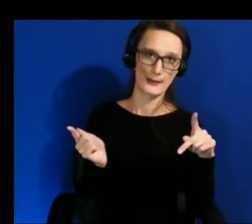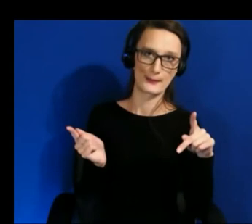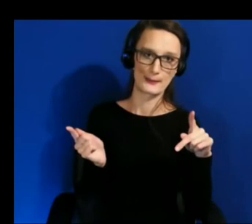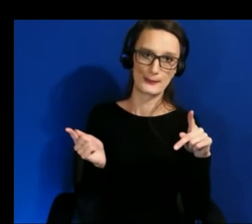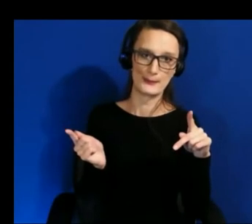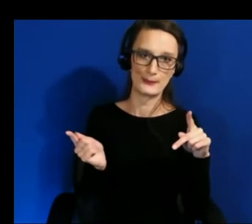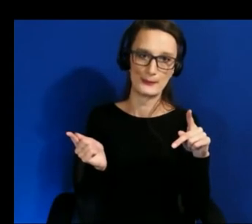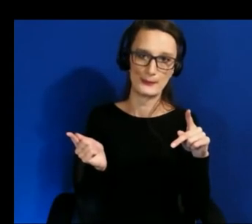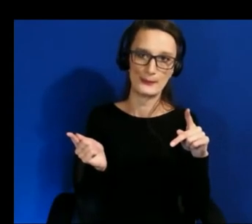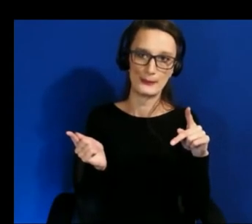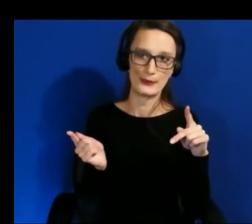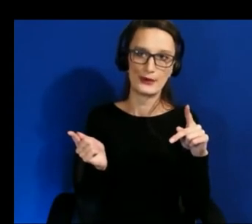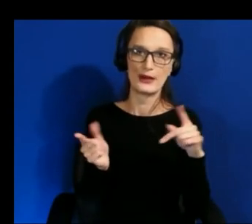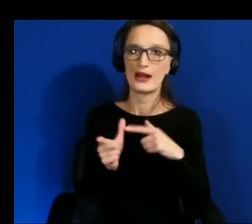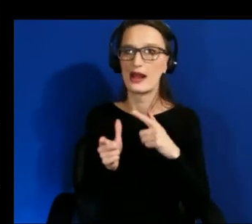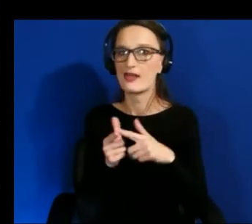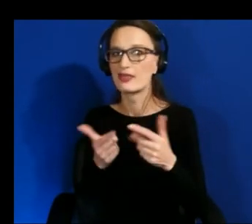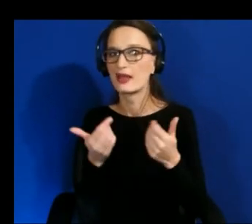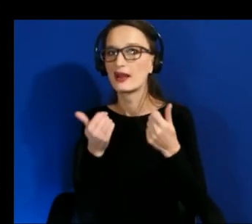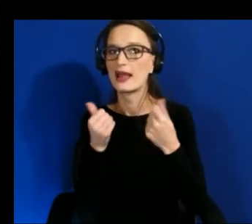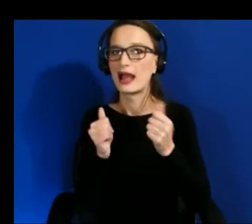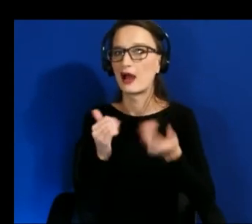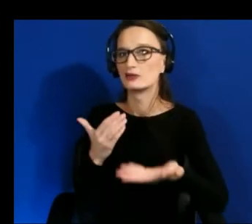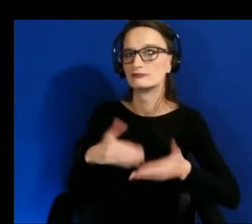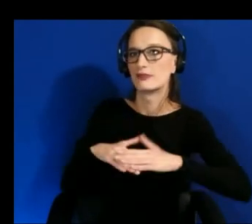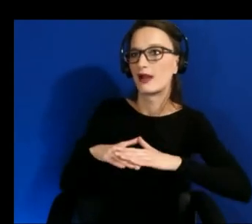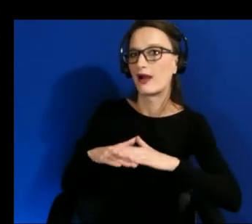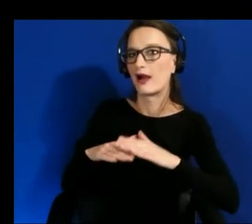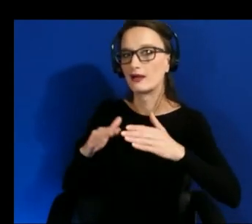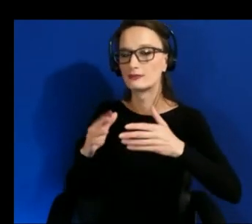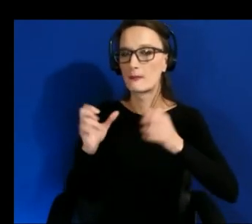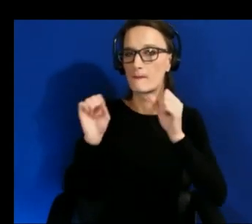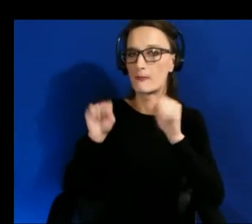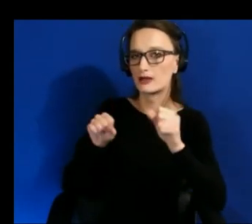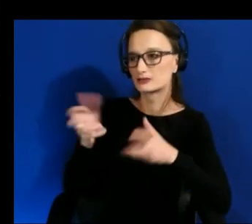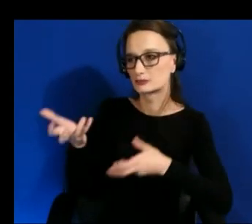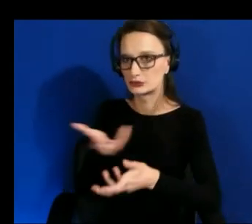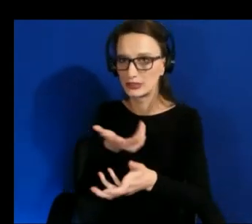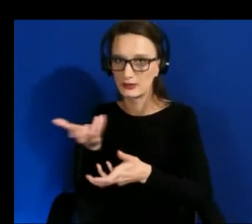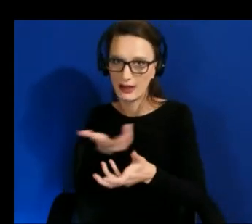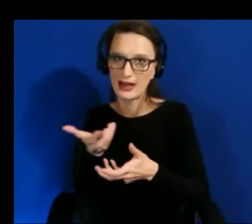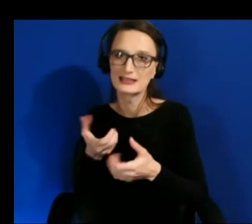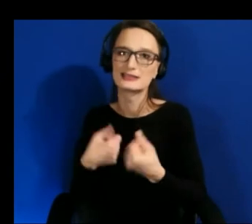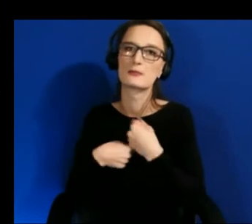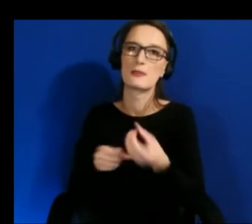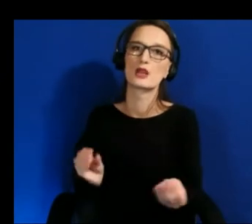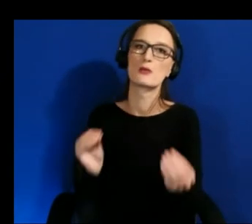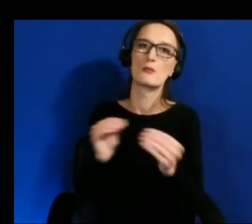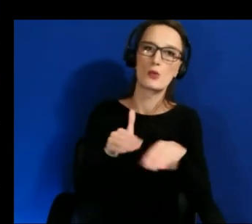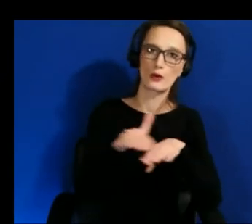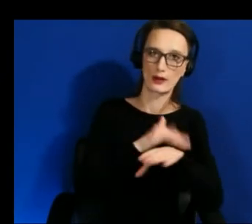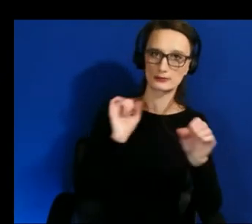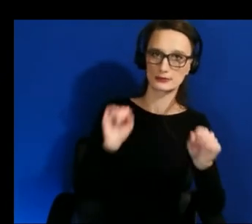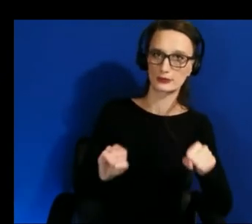that might be inaccessible and then uh because all of all of it was inaccessible we involved uh blind